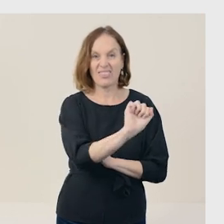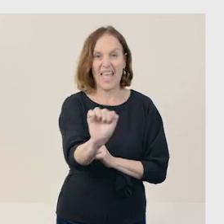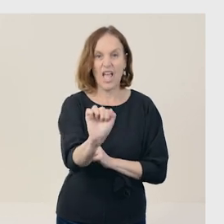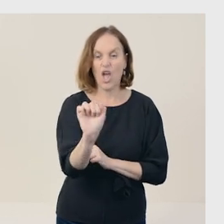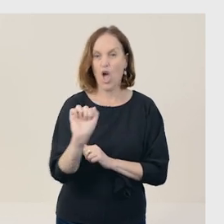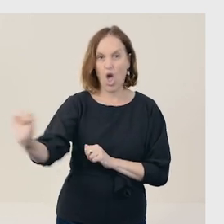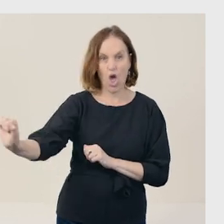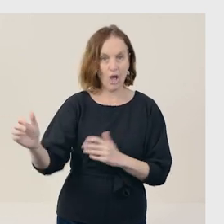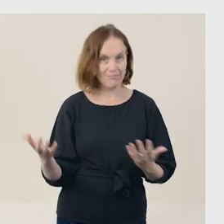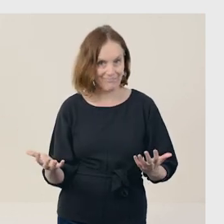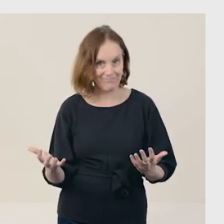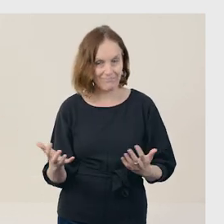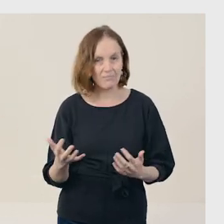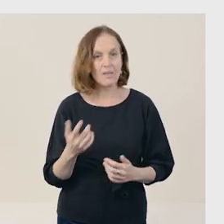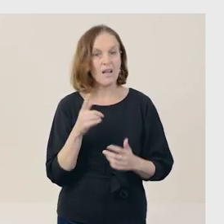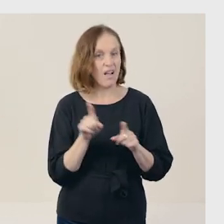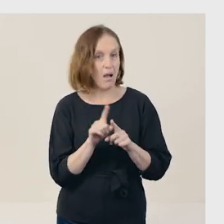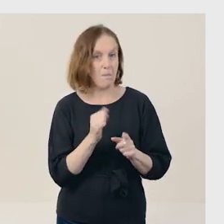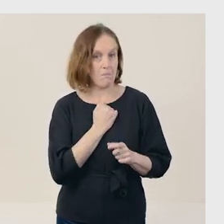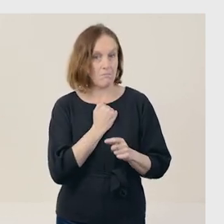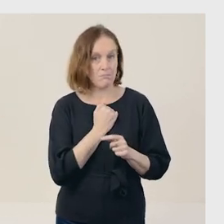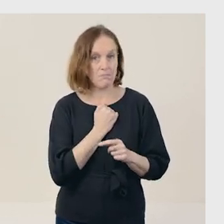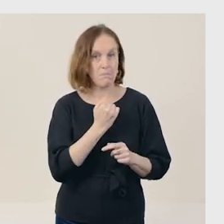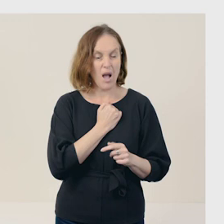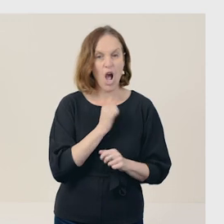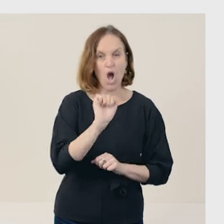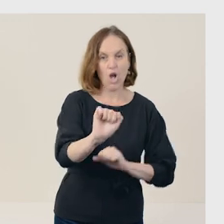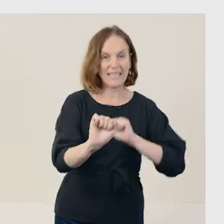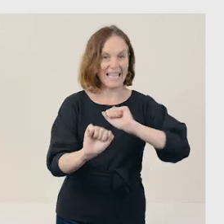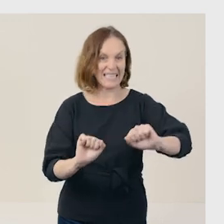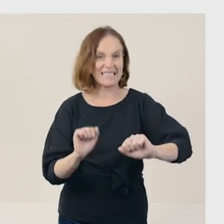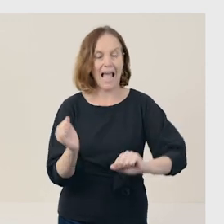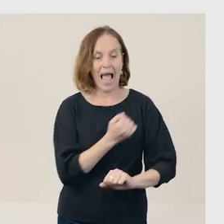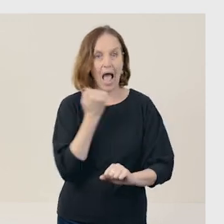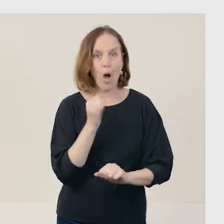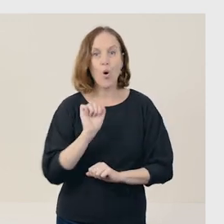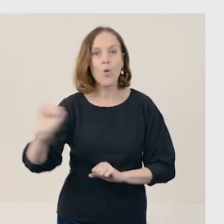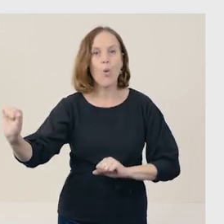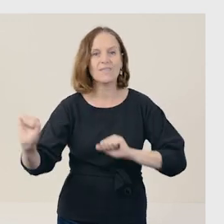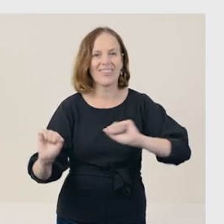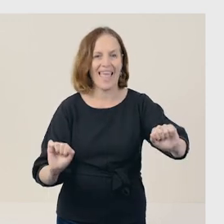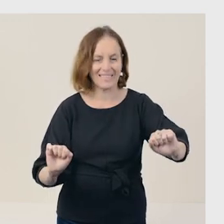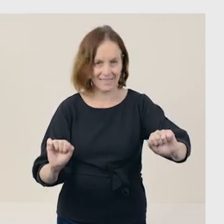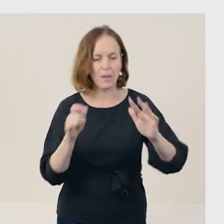There are possessive pronouns like 'mine', 'hers', 'his', 'ours', 'yours' and 'theirs'.